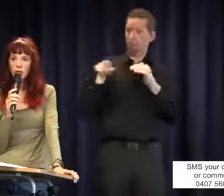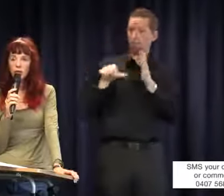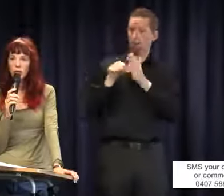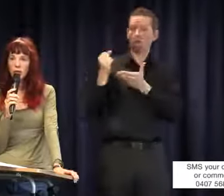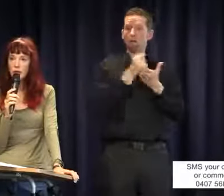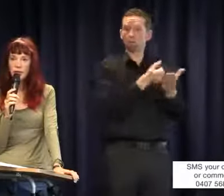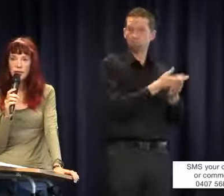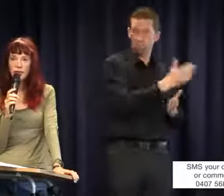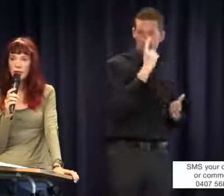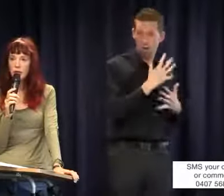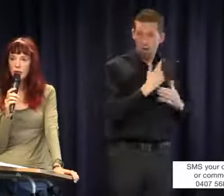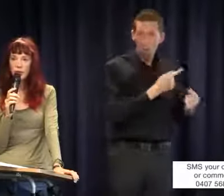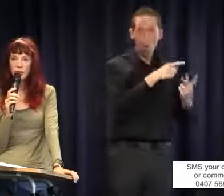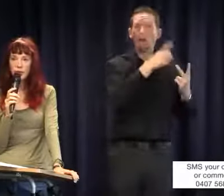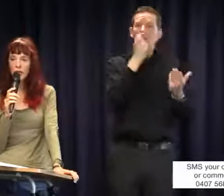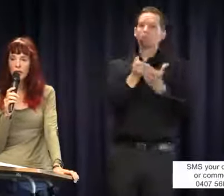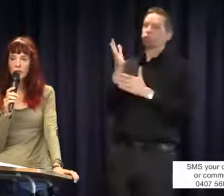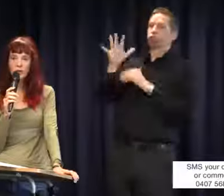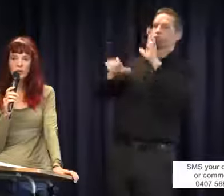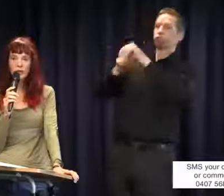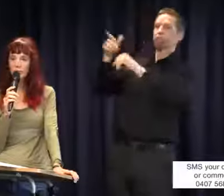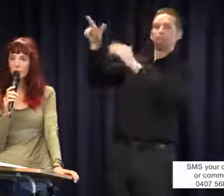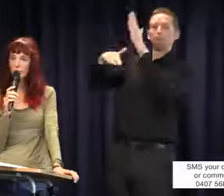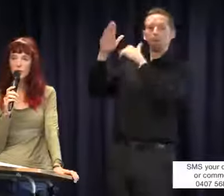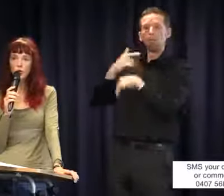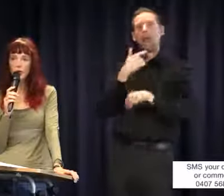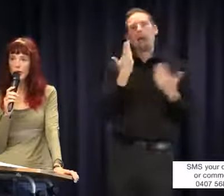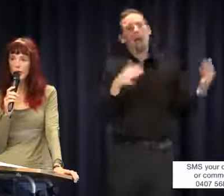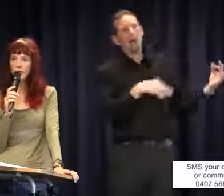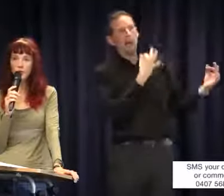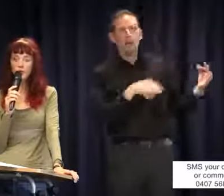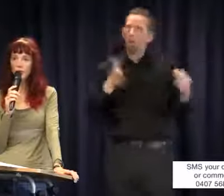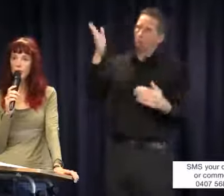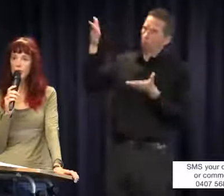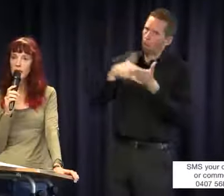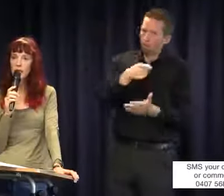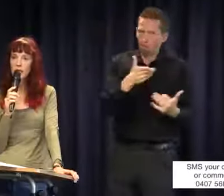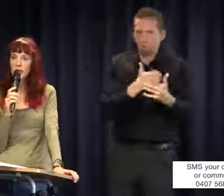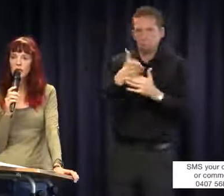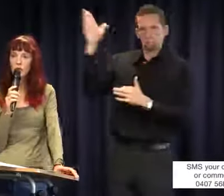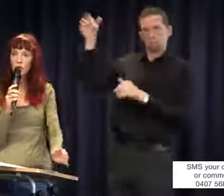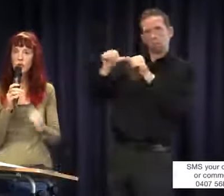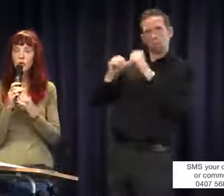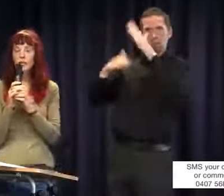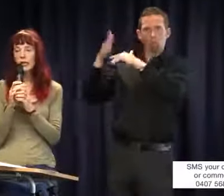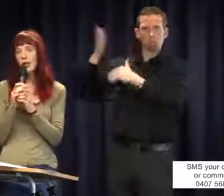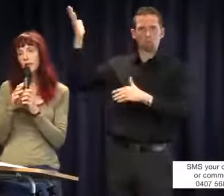a building and say that the building helps the students access the school better. So